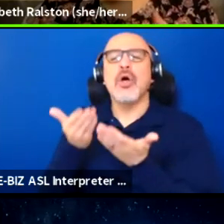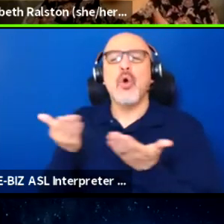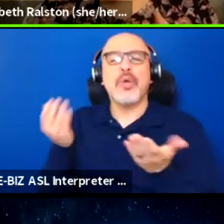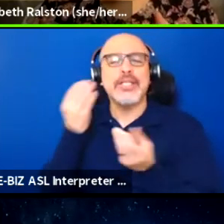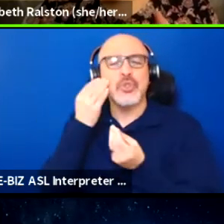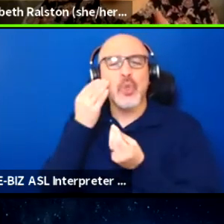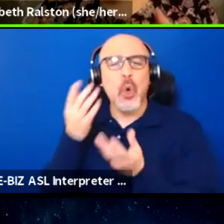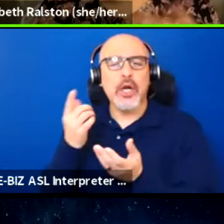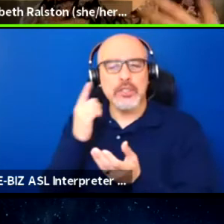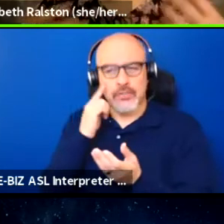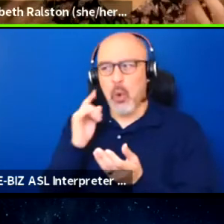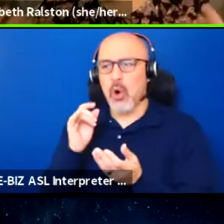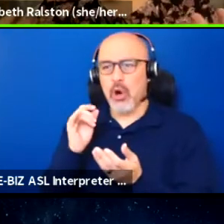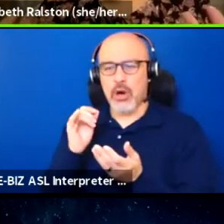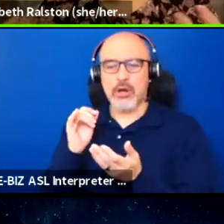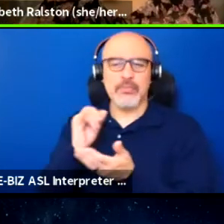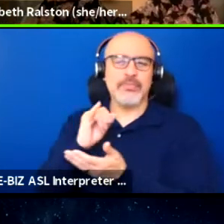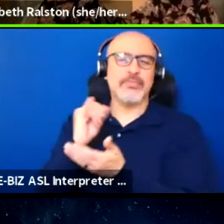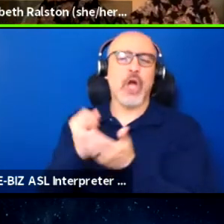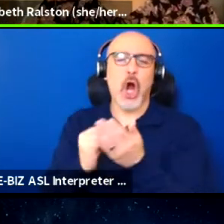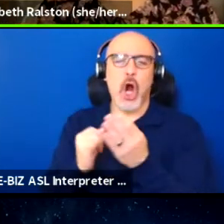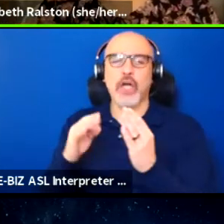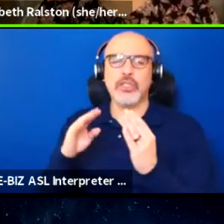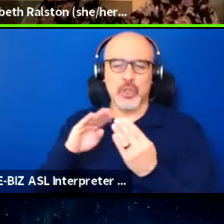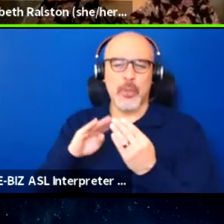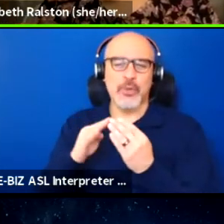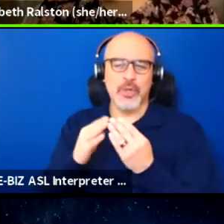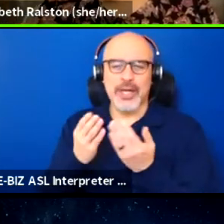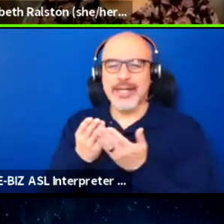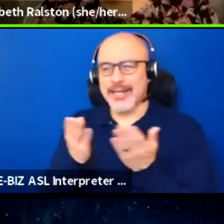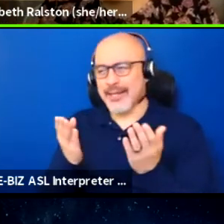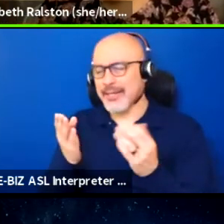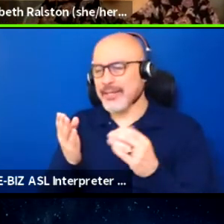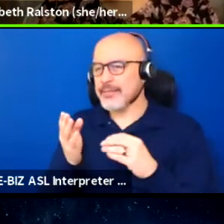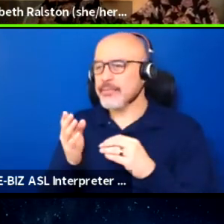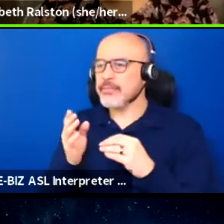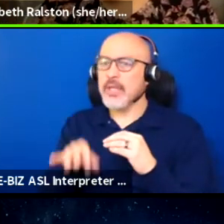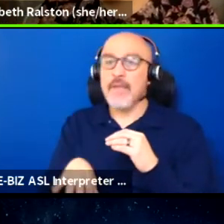the arts community in terms of finding those resources